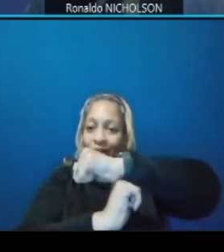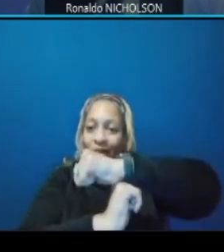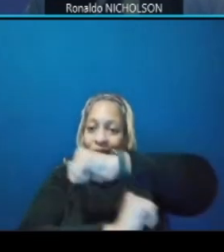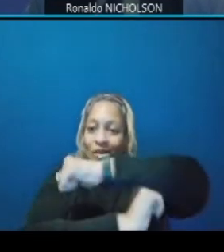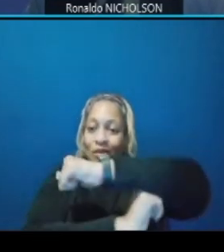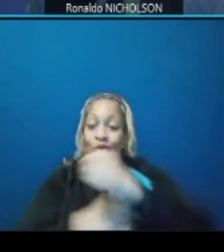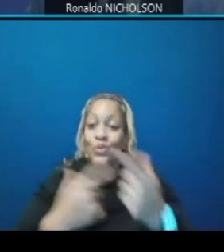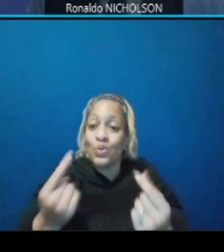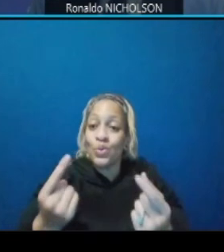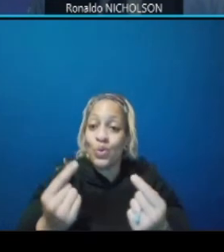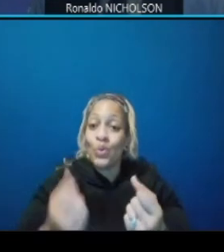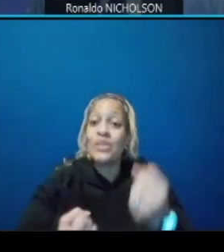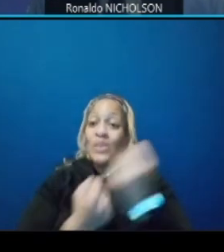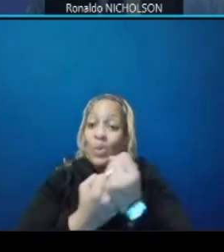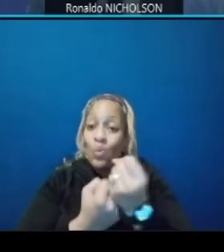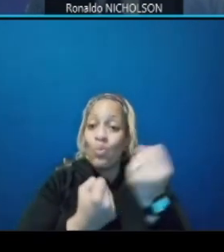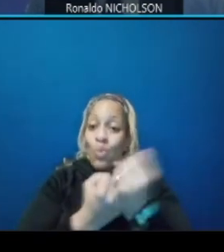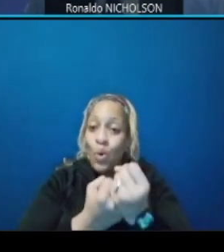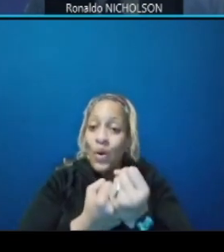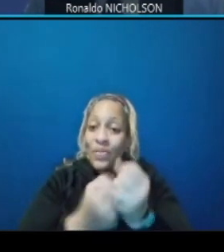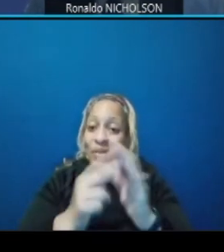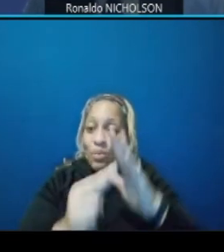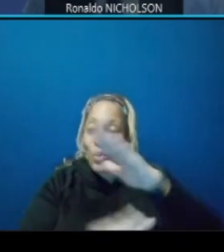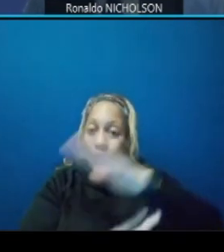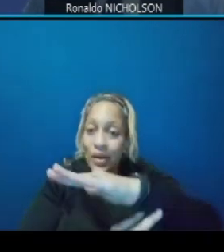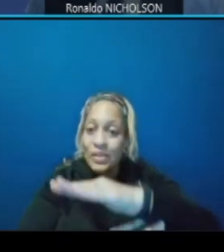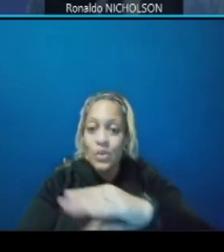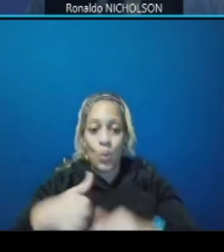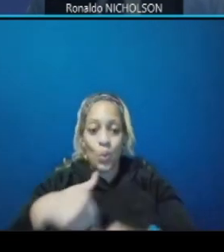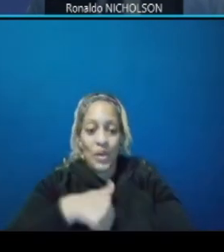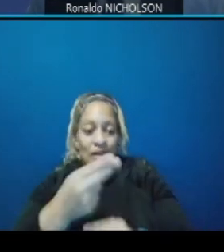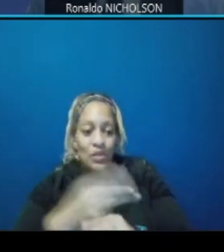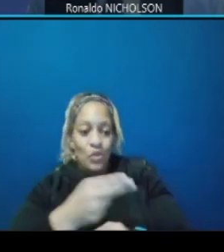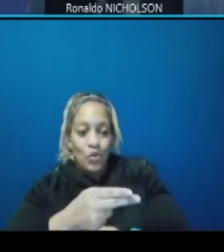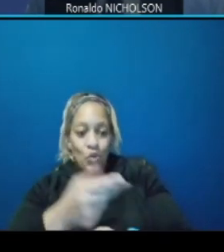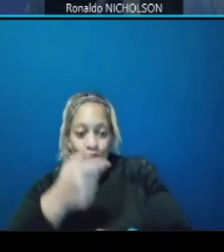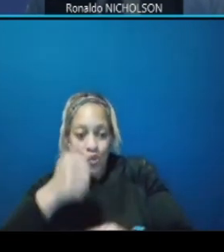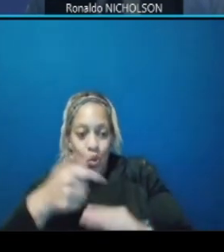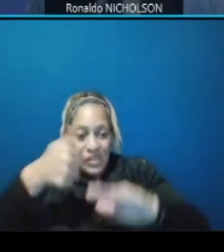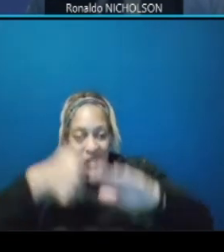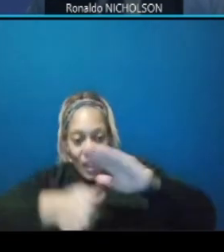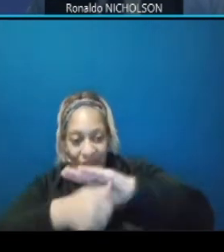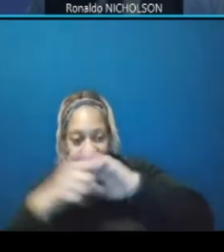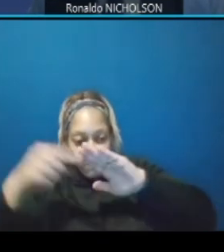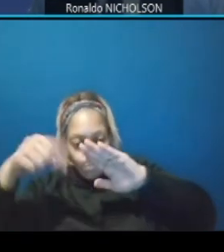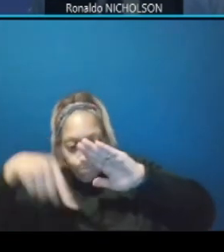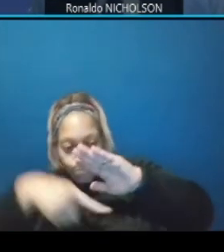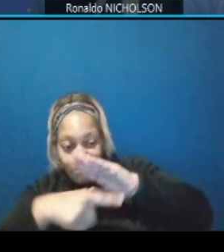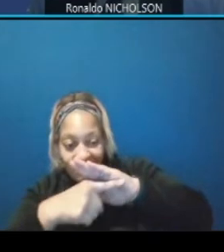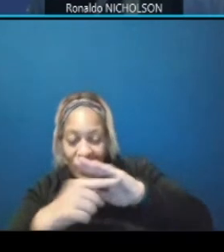that through the underground utilities that are there so it's a very complex construction effort